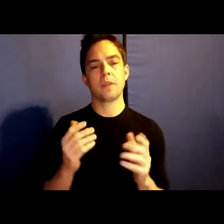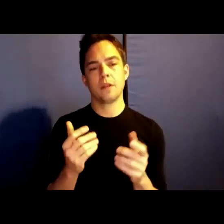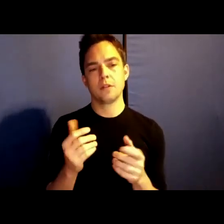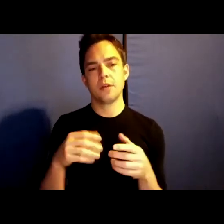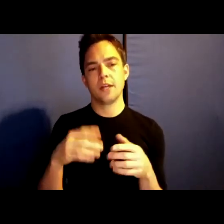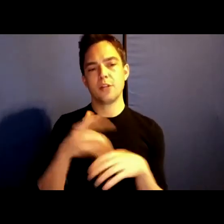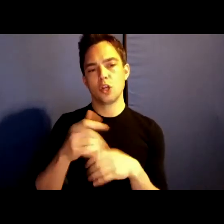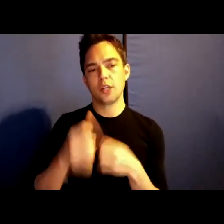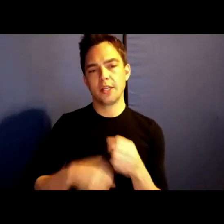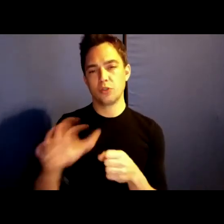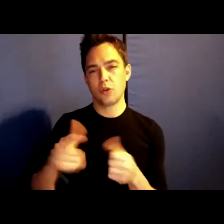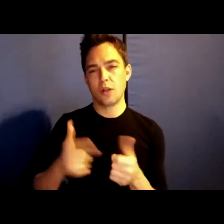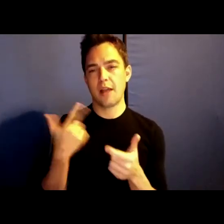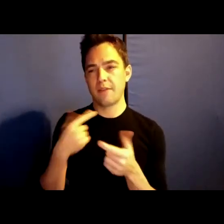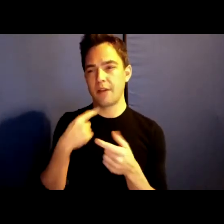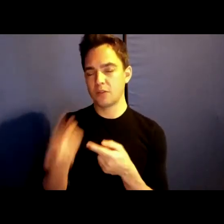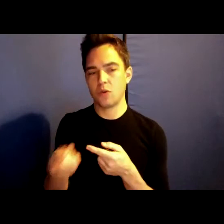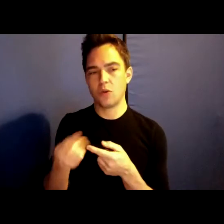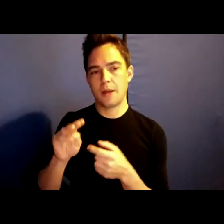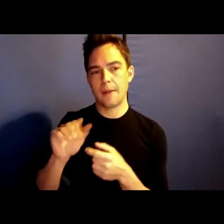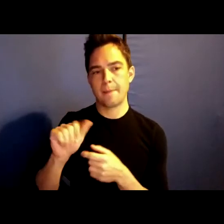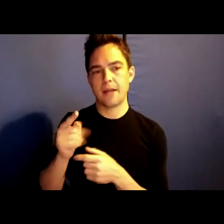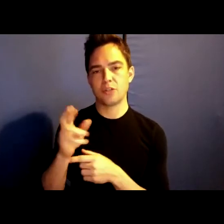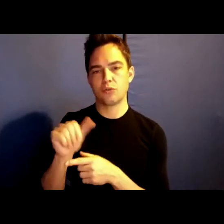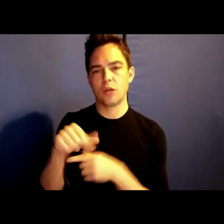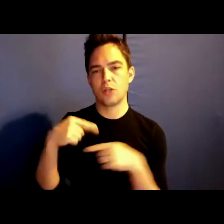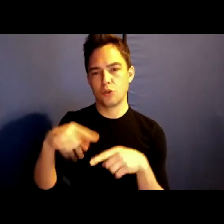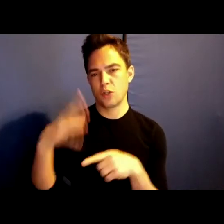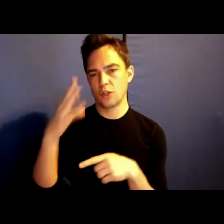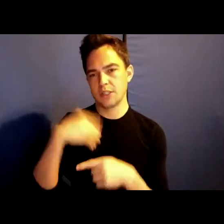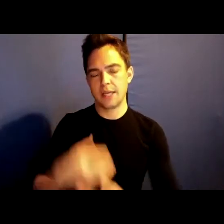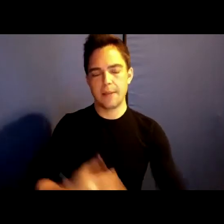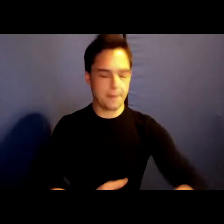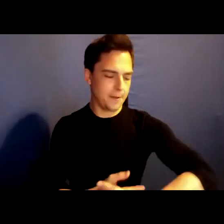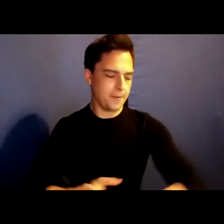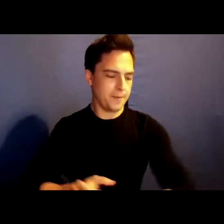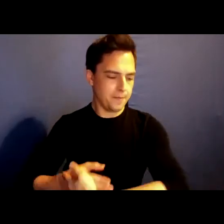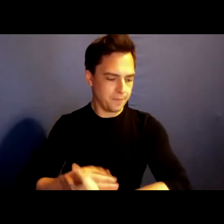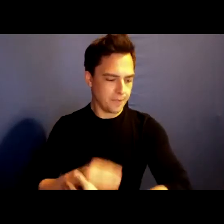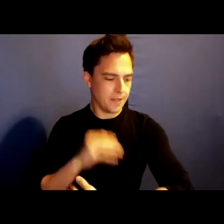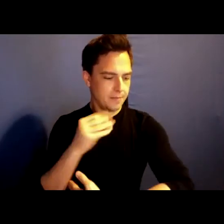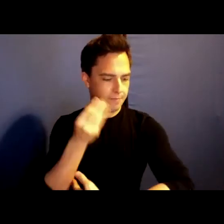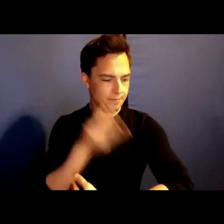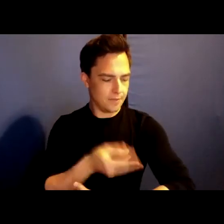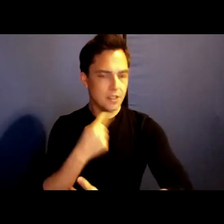to you a mantra in your sleep, with the passionate hope that it will embolden you.